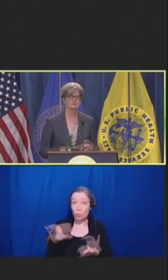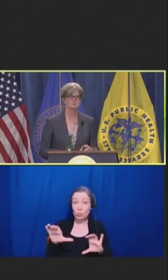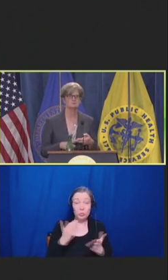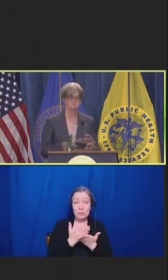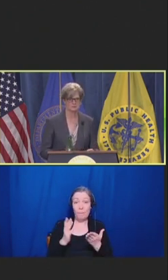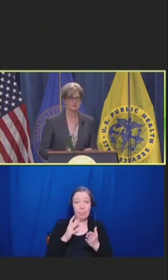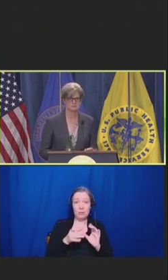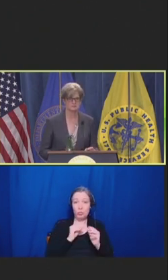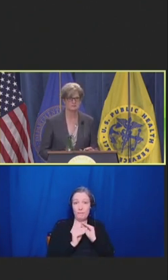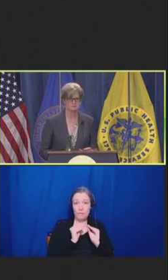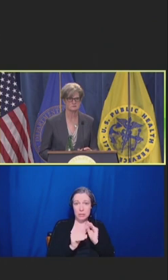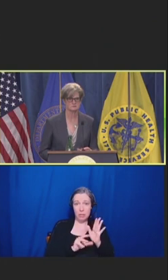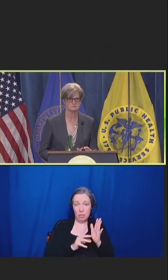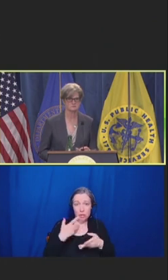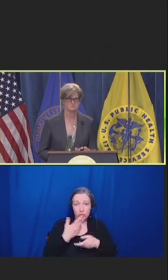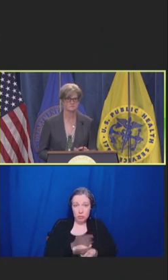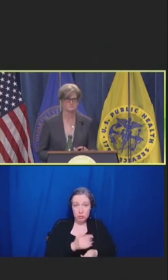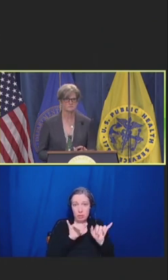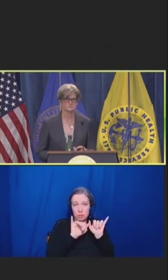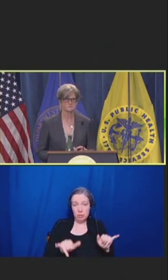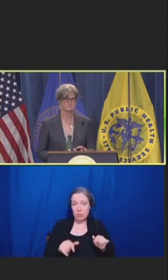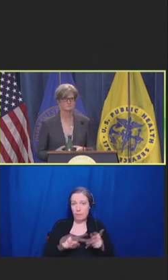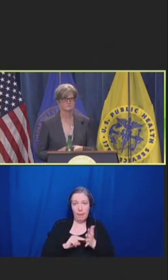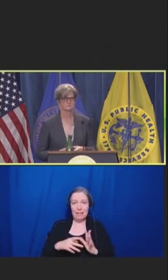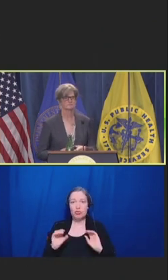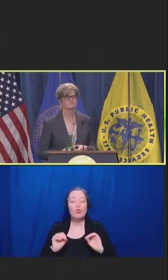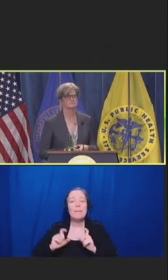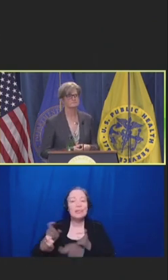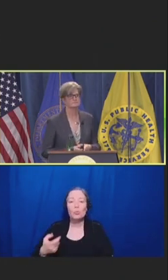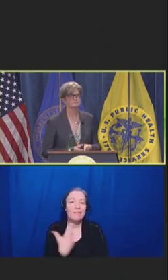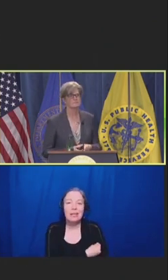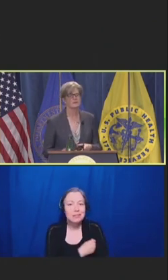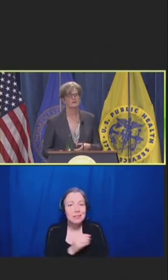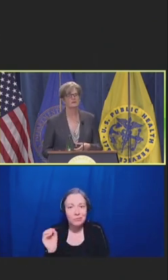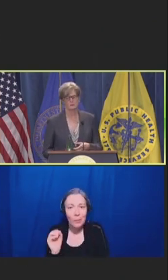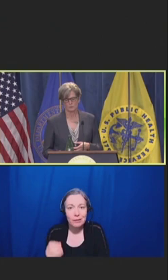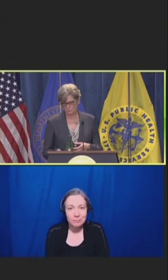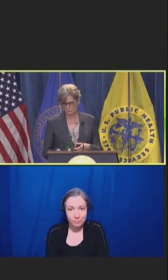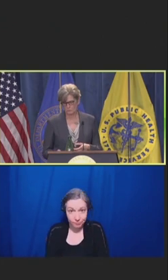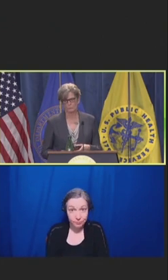deliver vaccines.